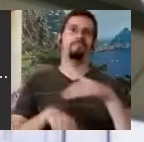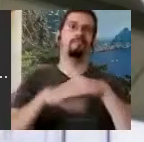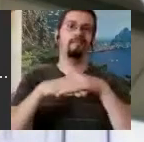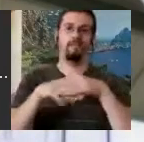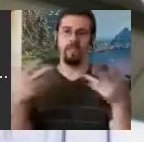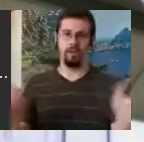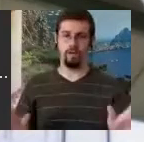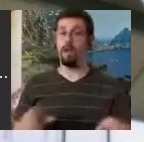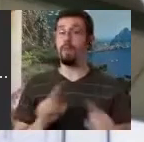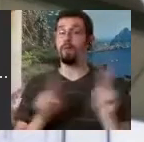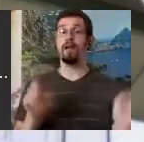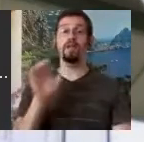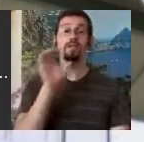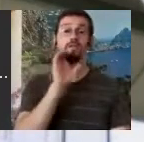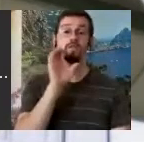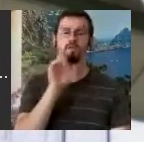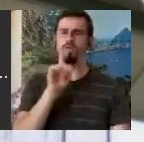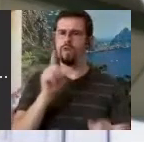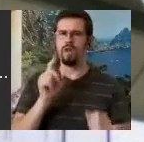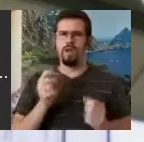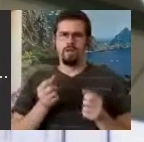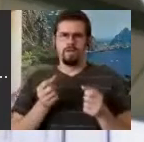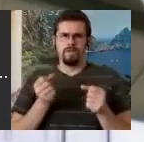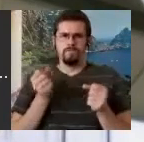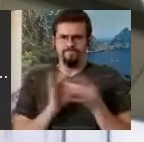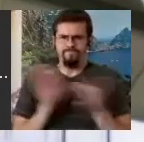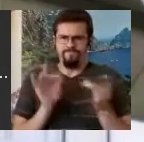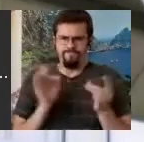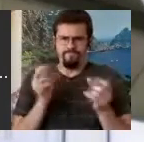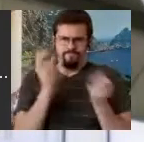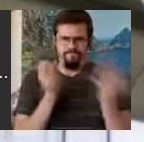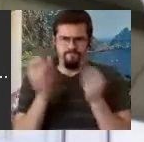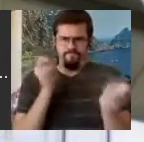so expressive and telling the story about how she felt after writing